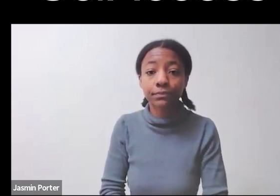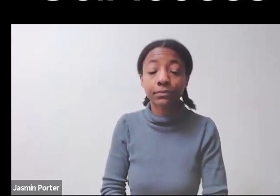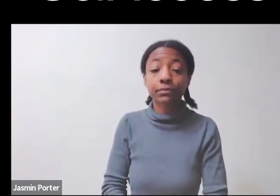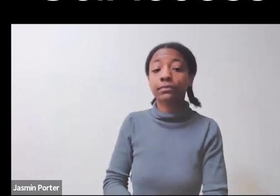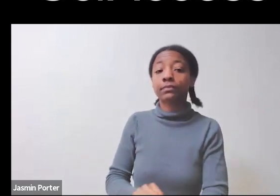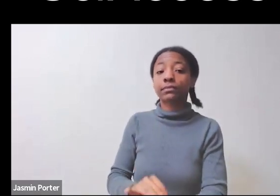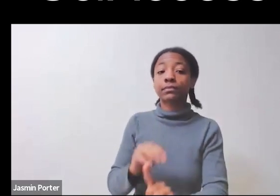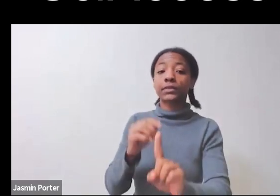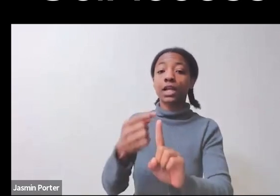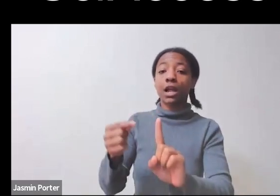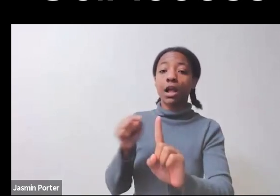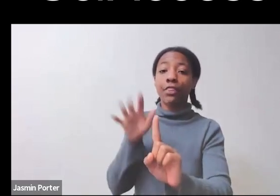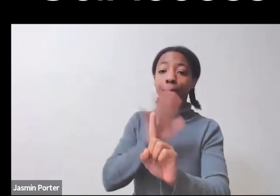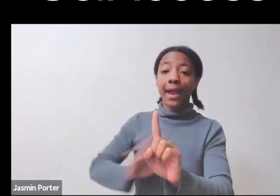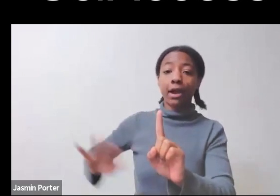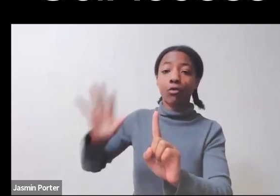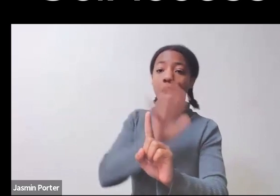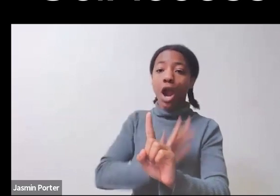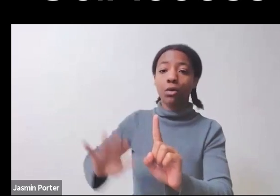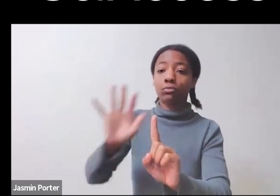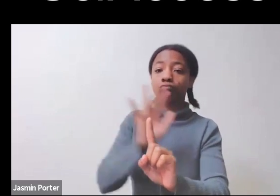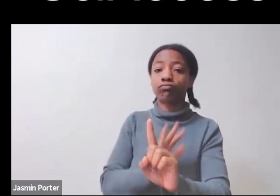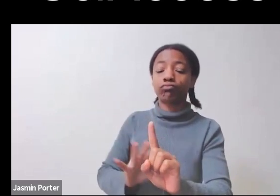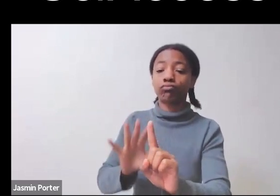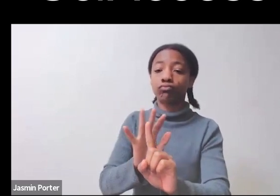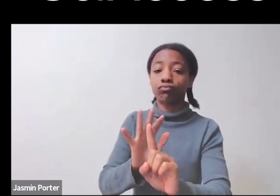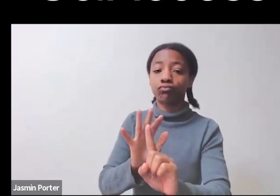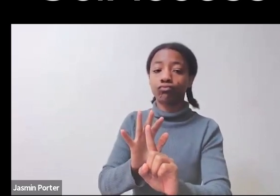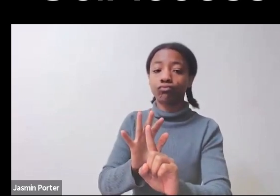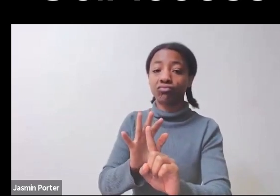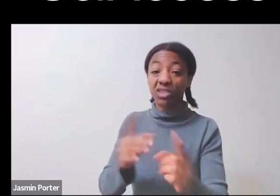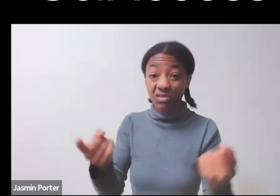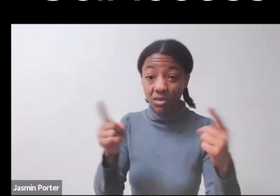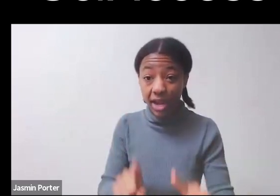from a Google search, what you get when you look at disability and mathematics.